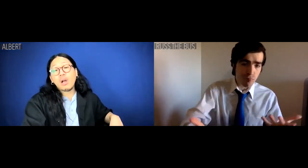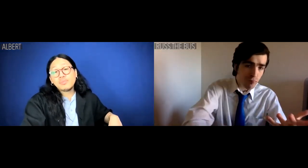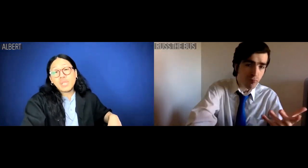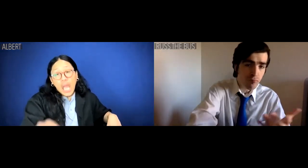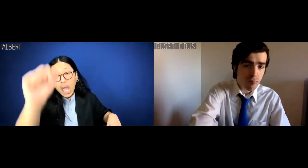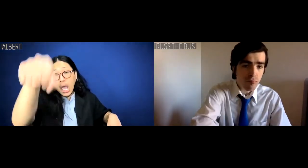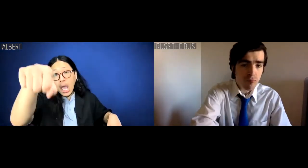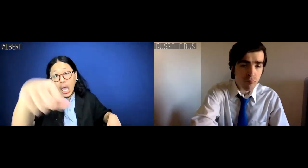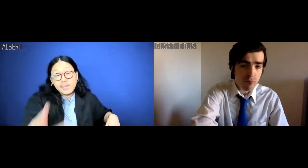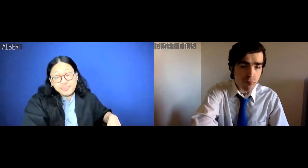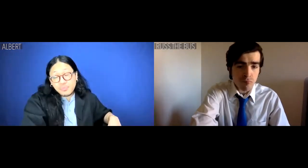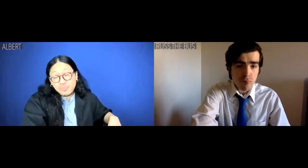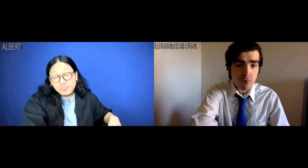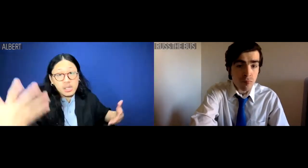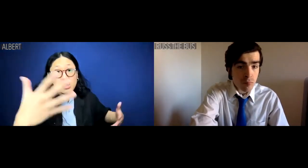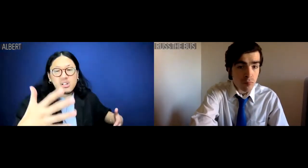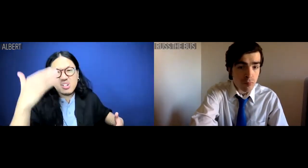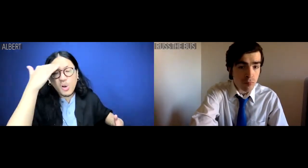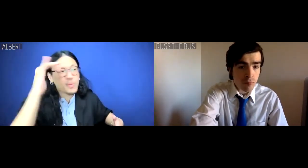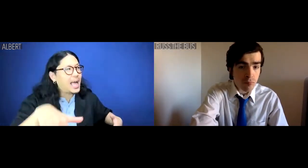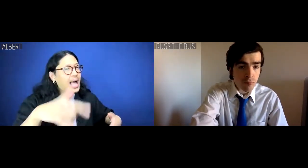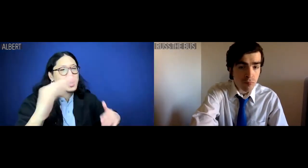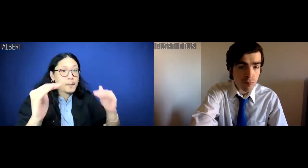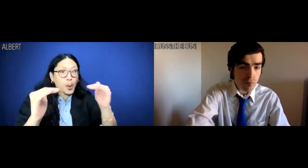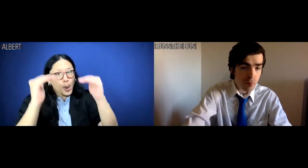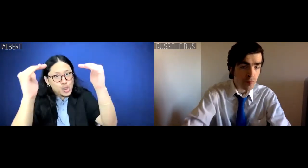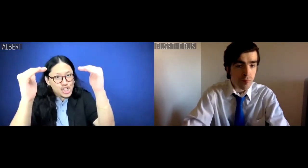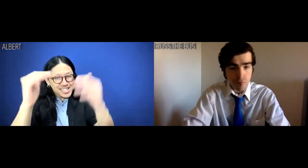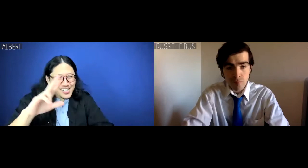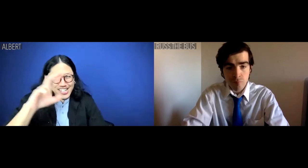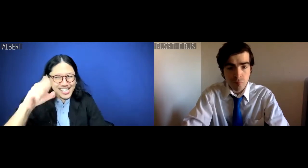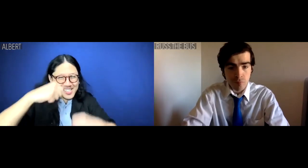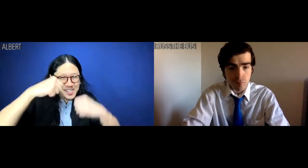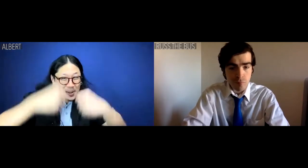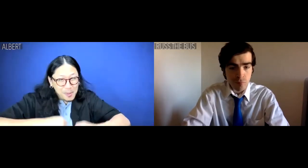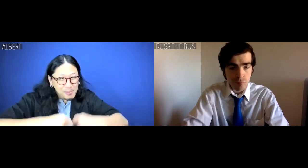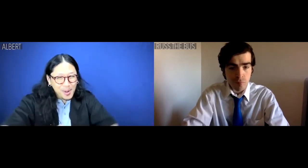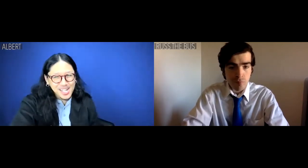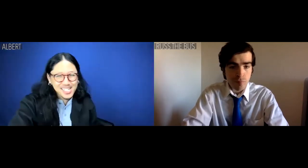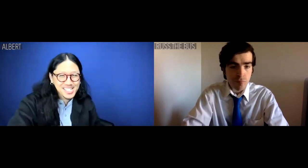Albert: Yeah, about that promotion, Russ the bus.